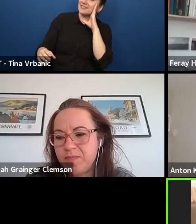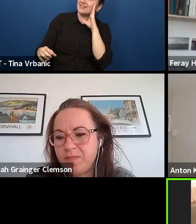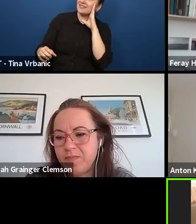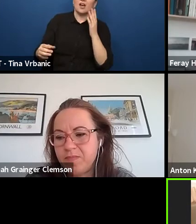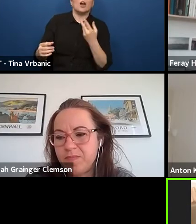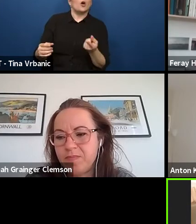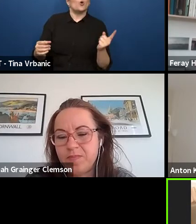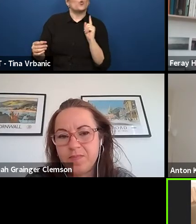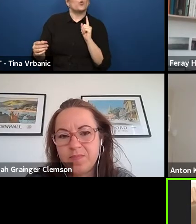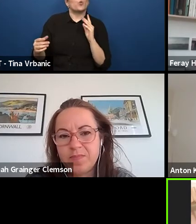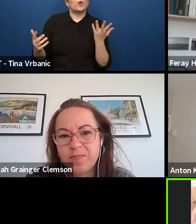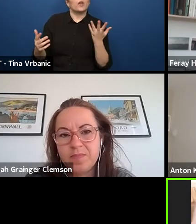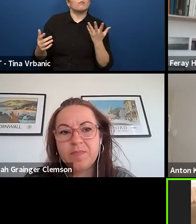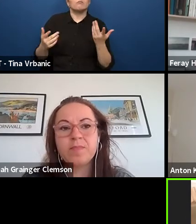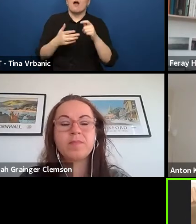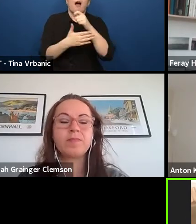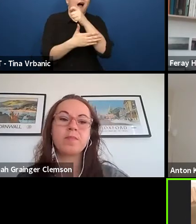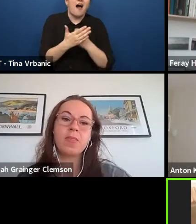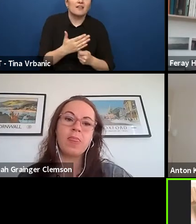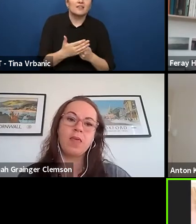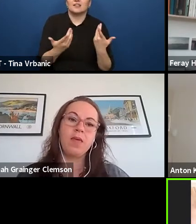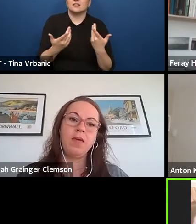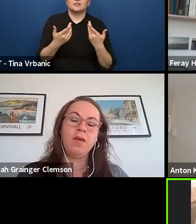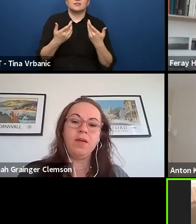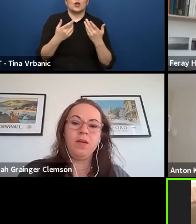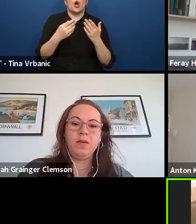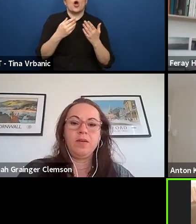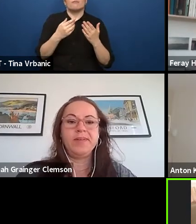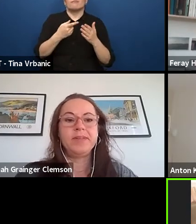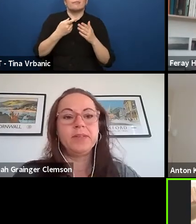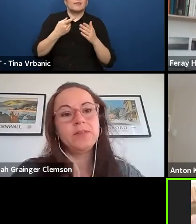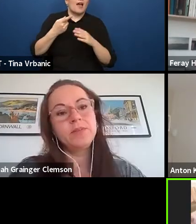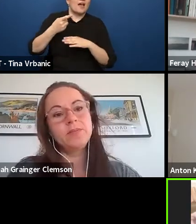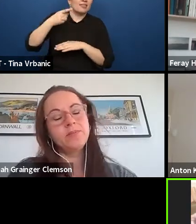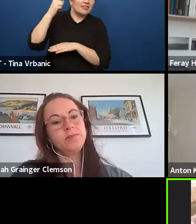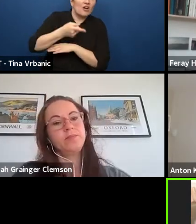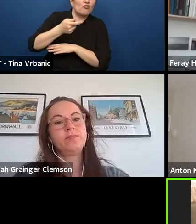delegates, producers, director of festival, teachers,